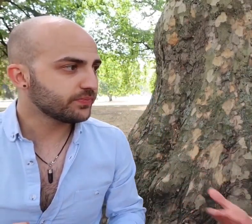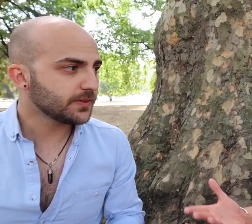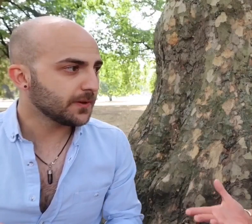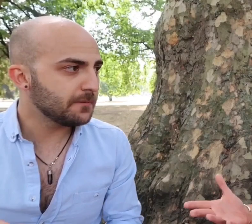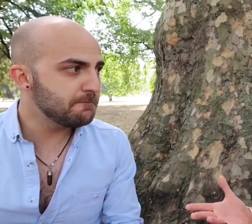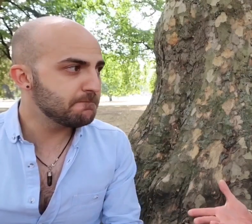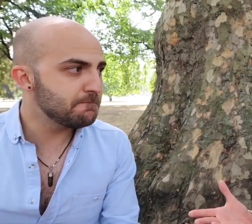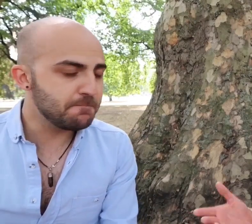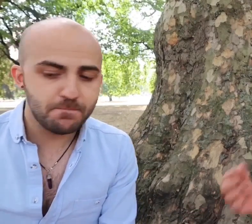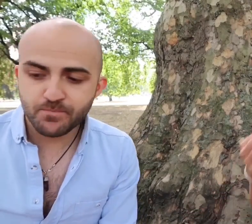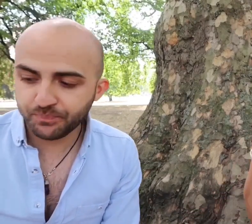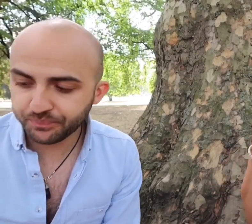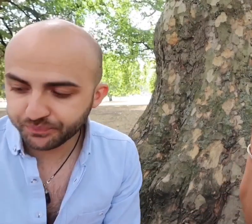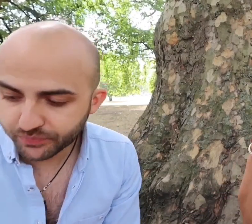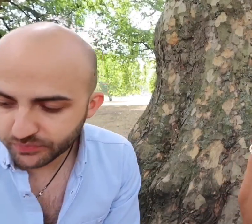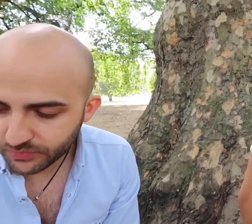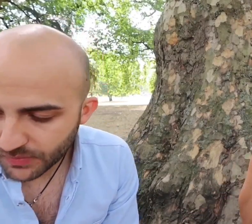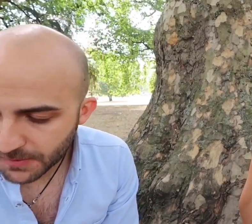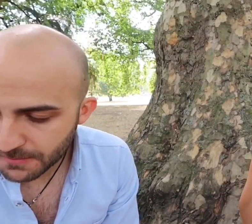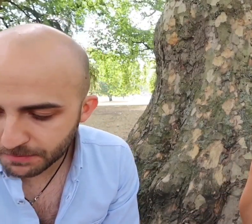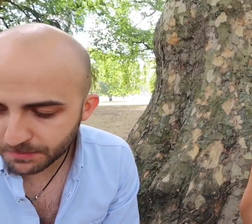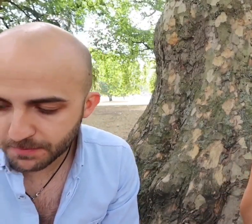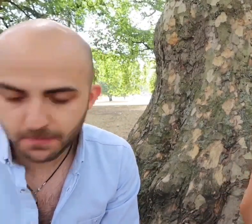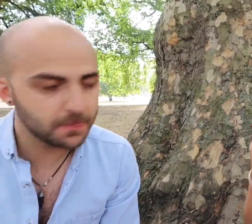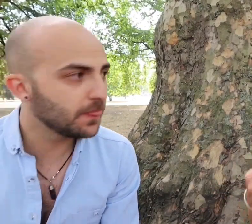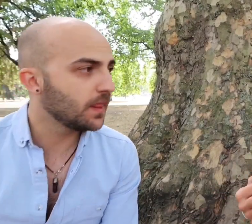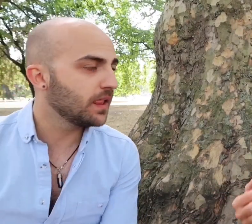makes so much sense and yet it's not something that obviously I've ever